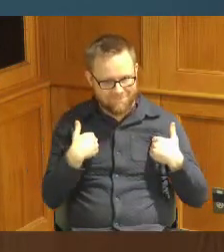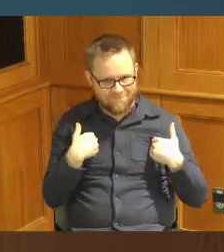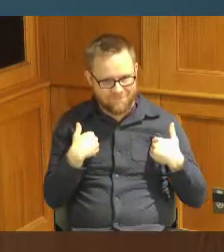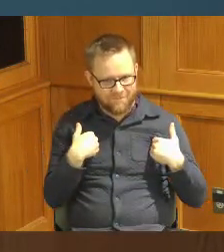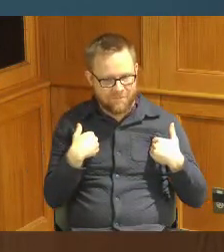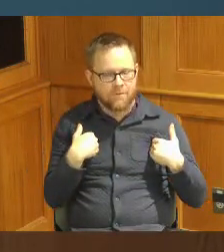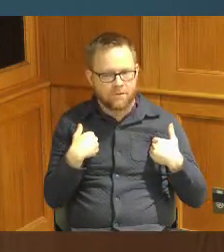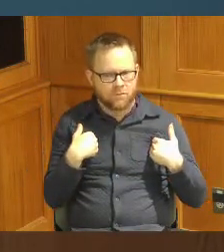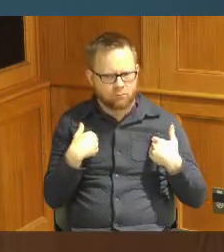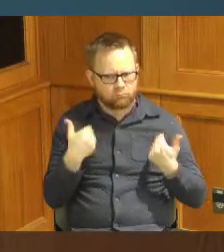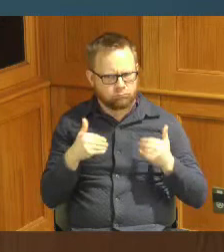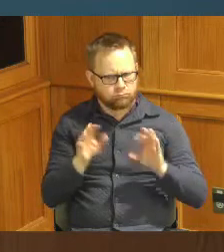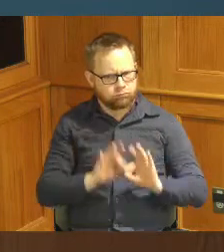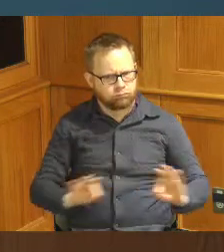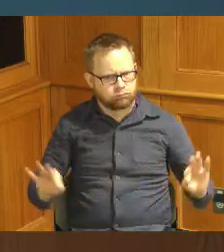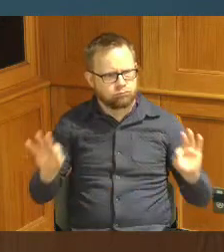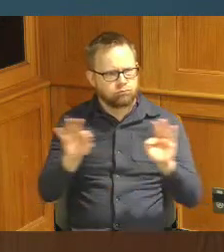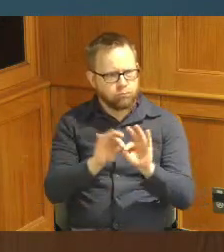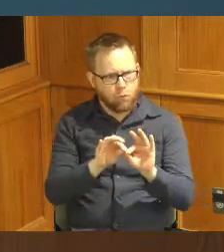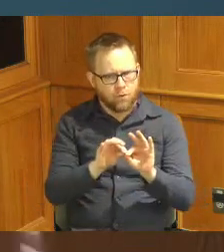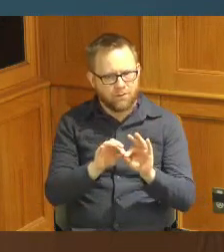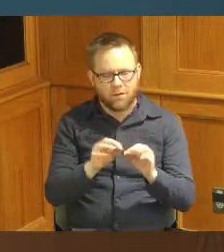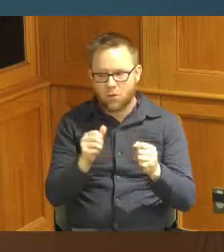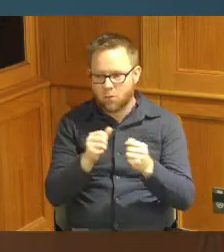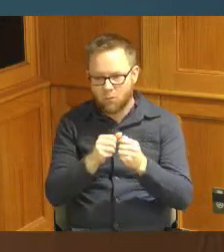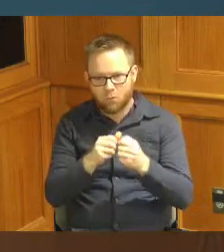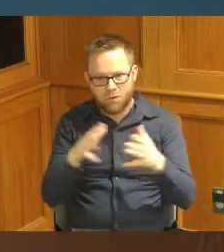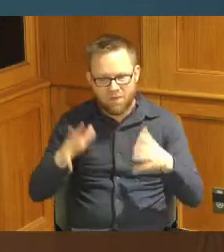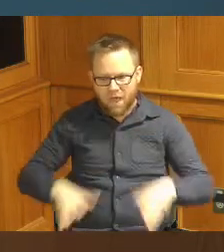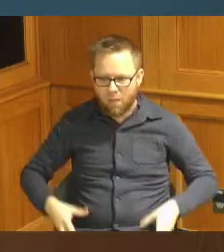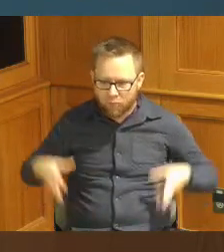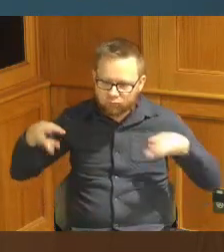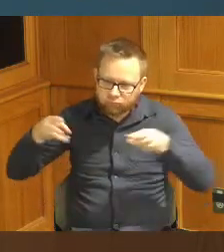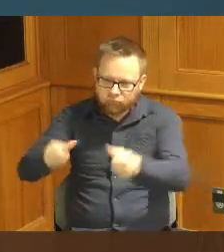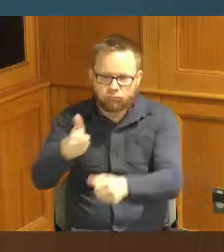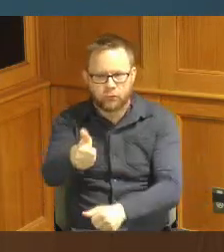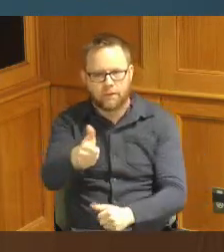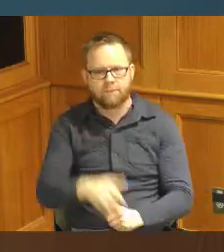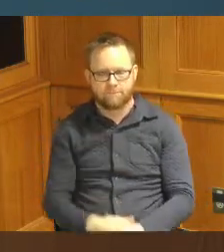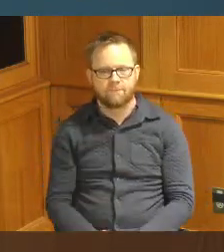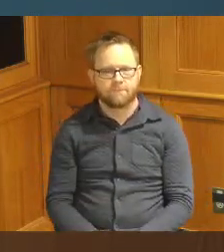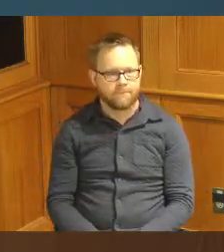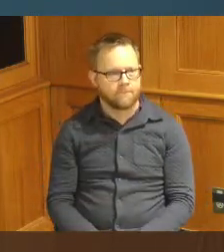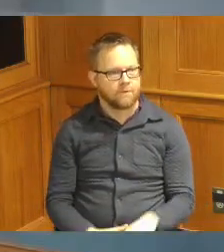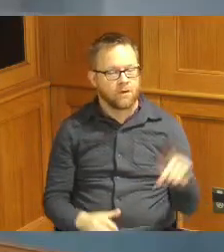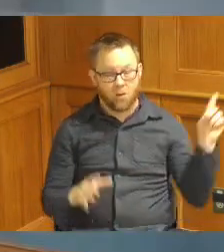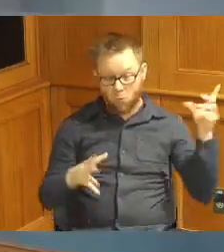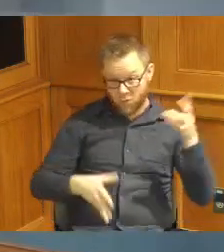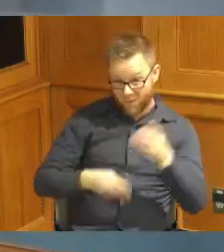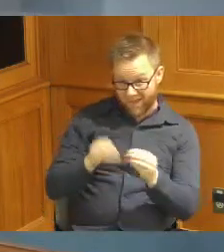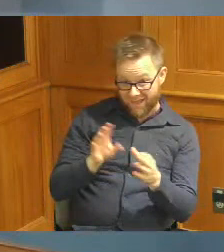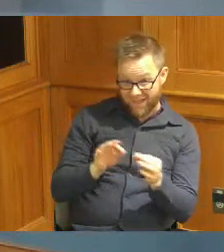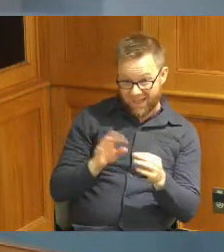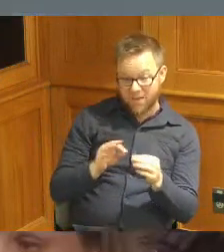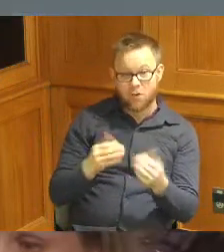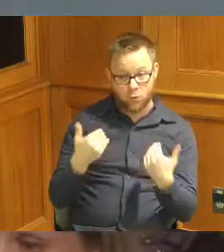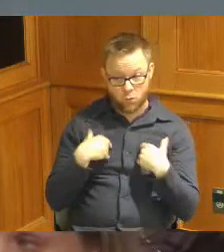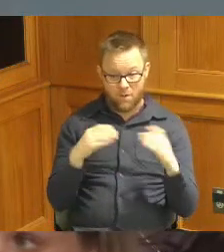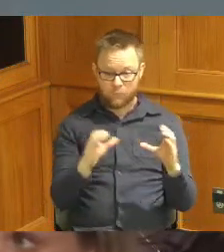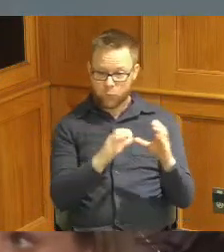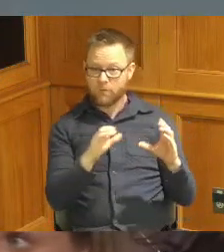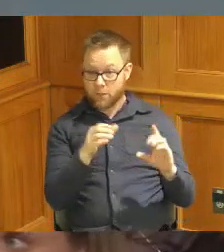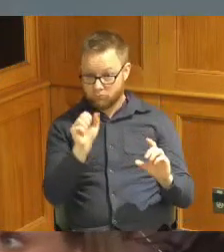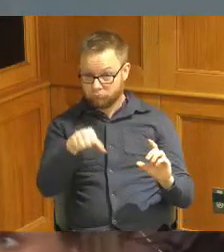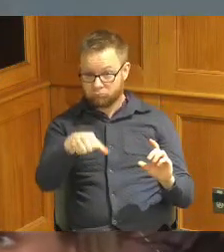that's that's huge without having to put all this upfront money up if I could add up yes even though